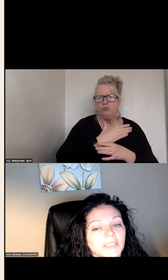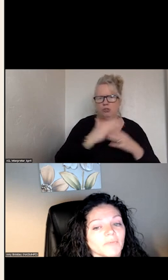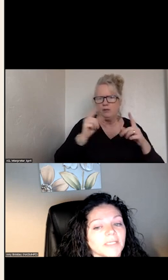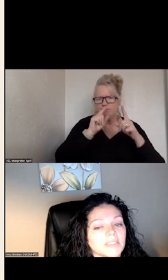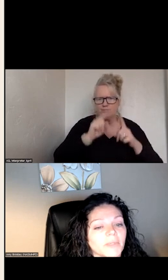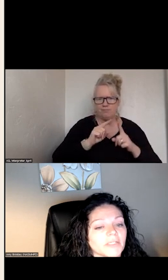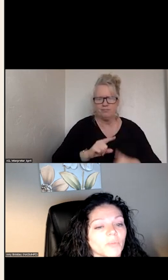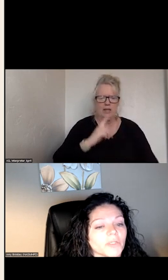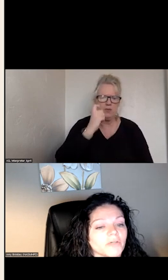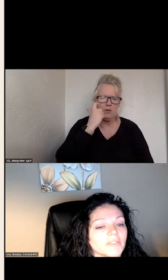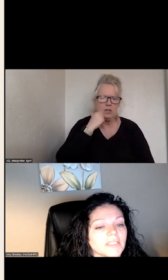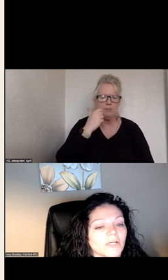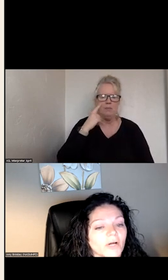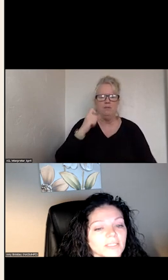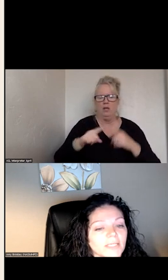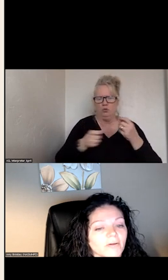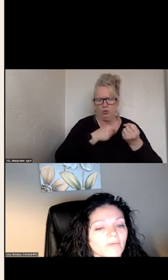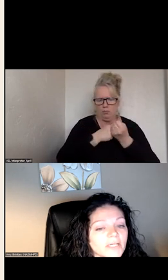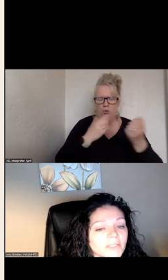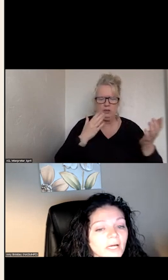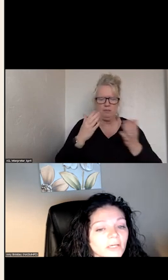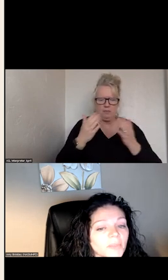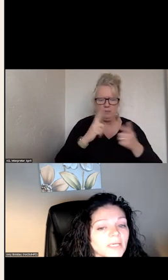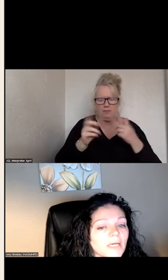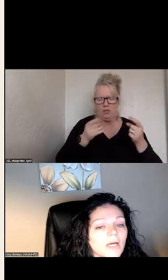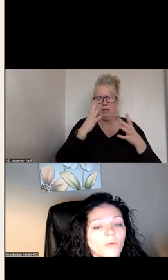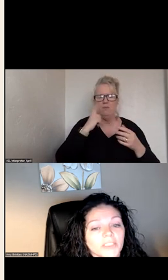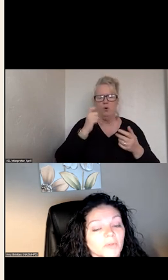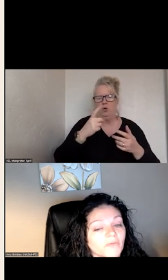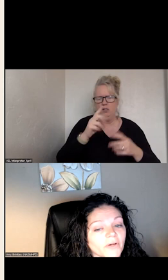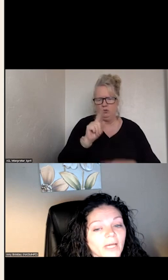THE PAPER AND THE CRISIS CARE ADVISORY DOCUMENT WHICH IS